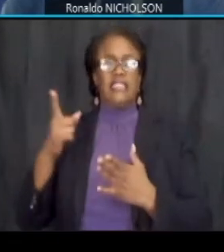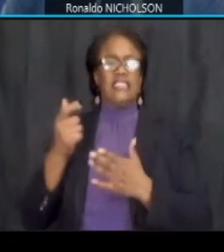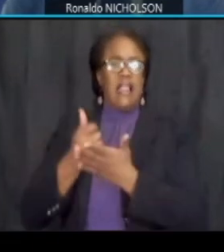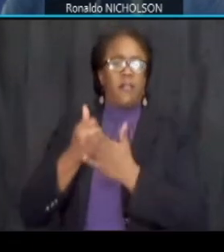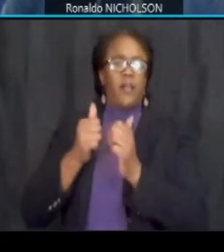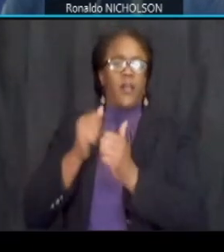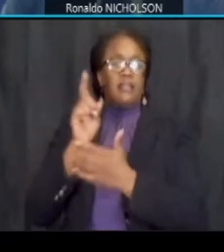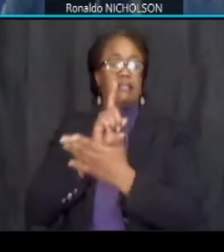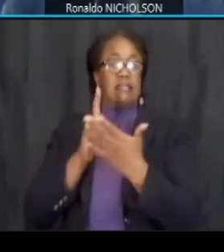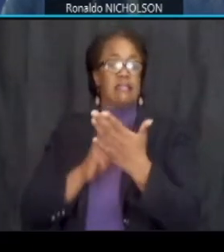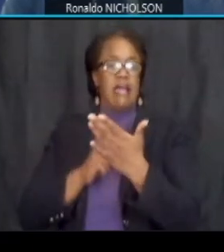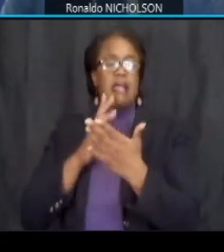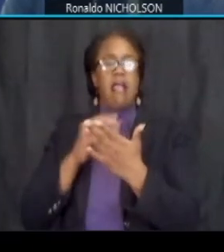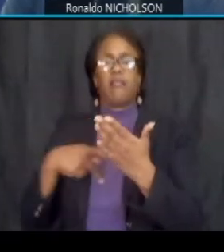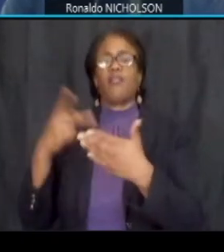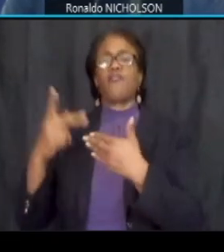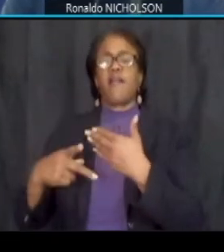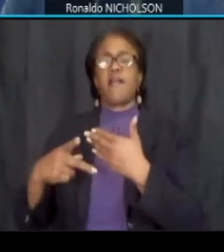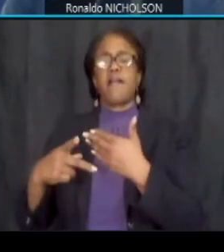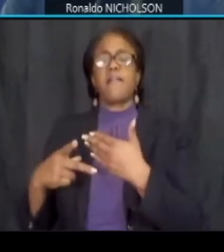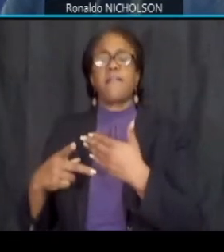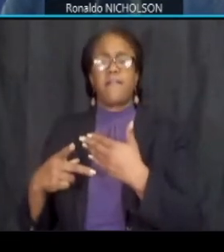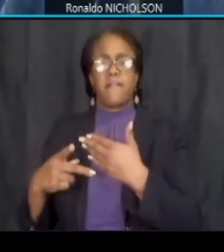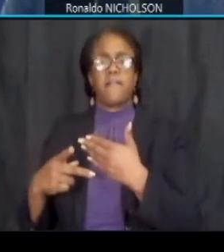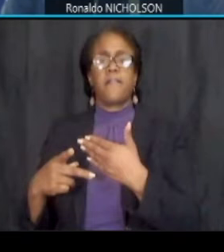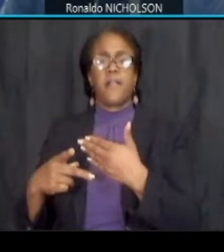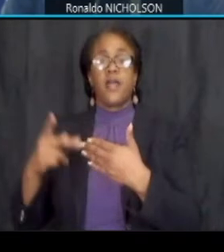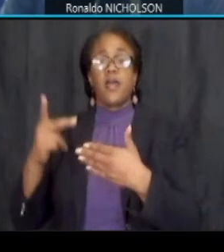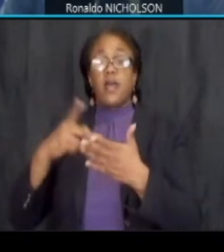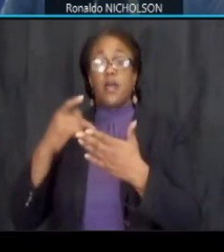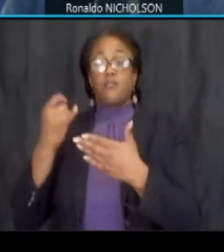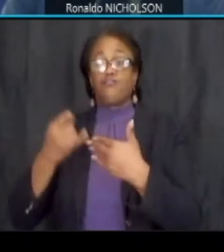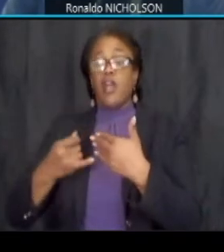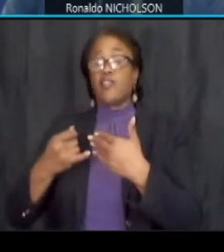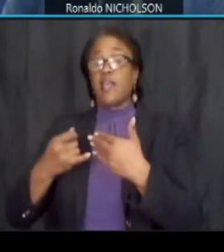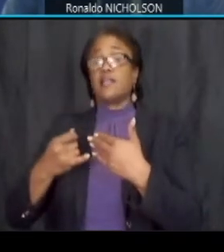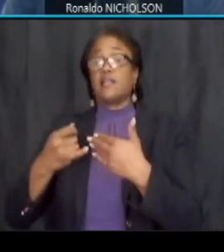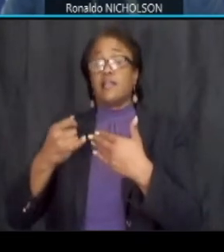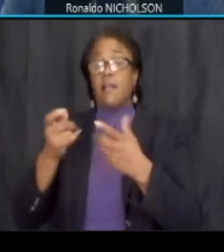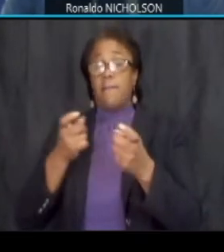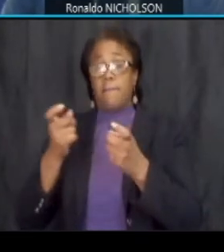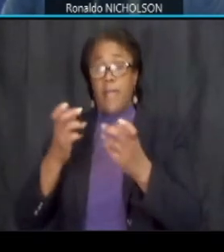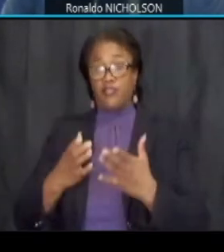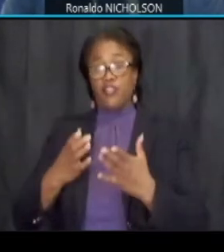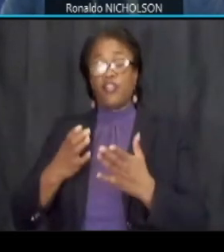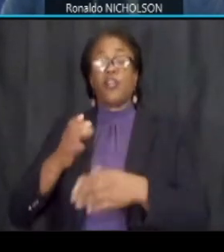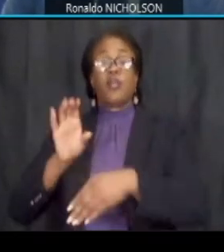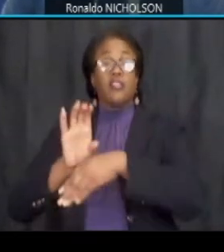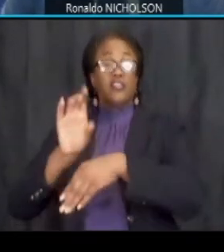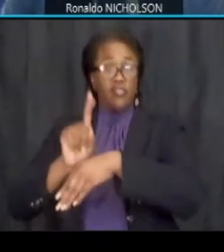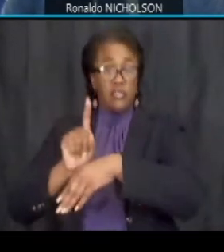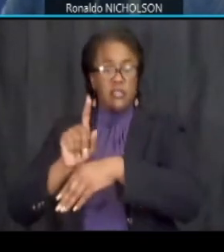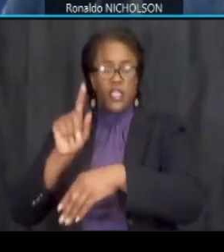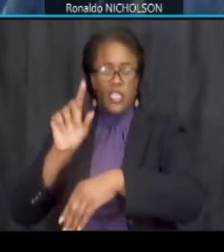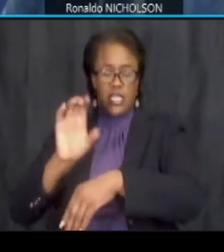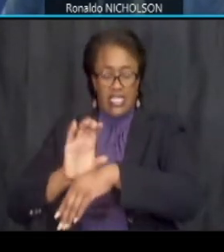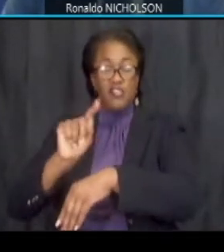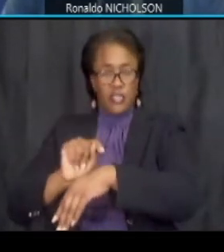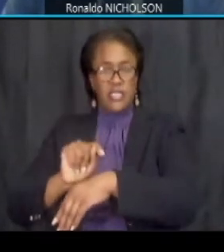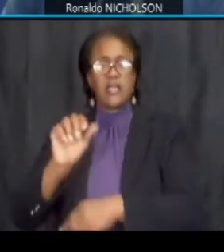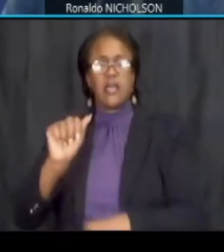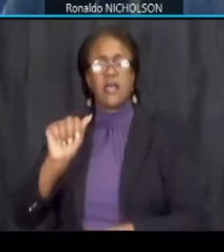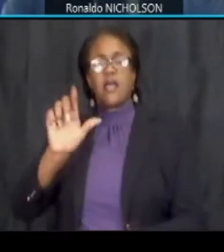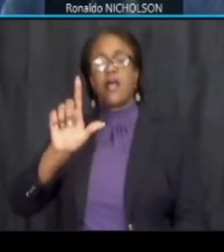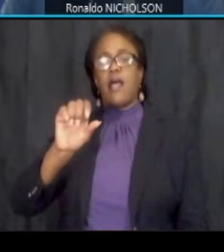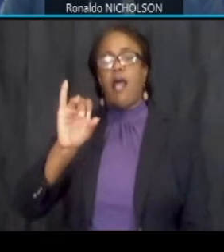and the program project management consultant helping out is alicia rowe uh who's assist